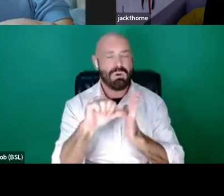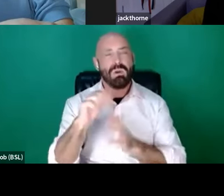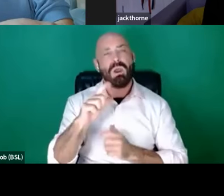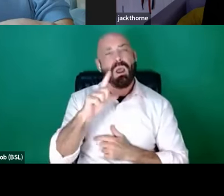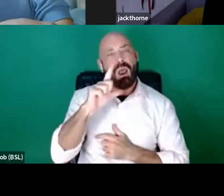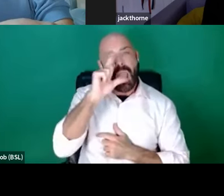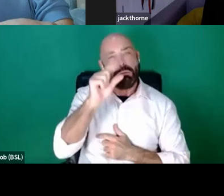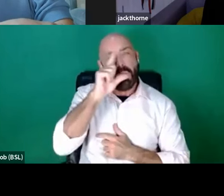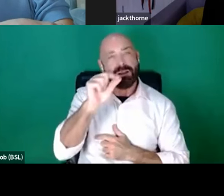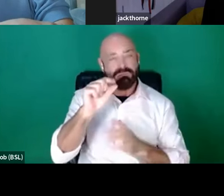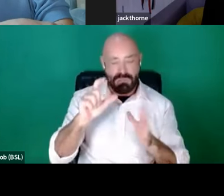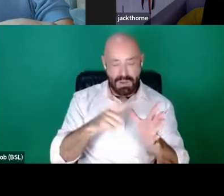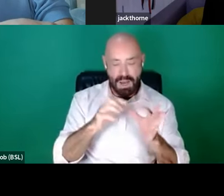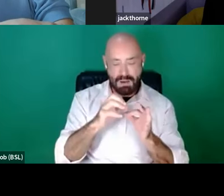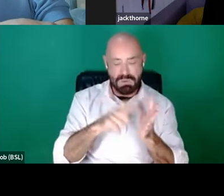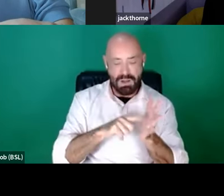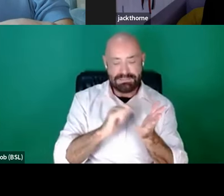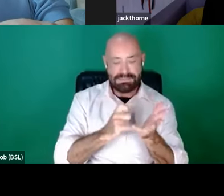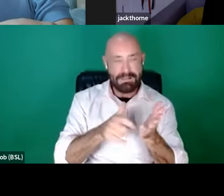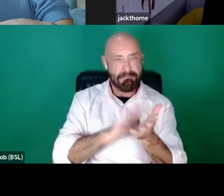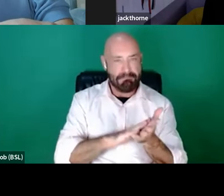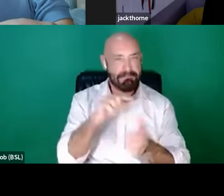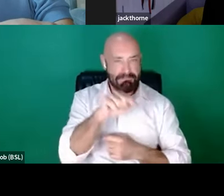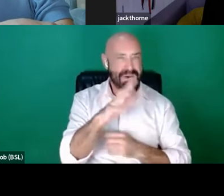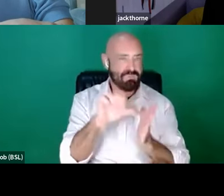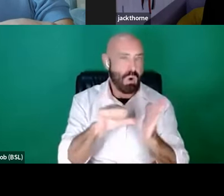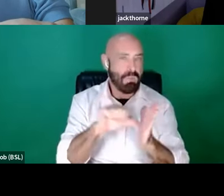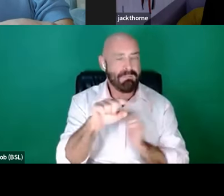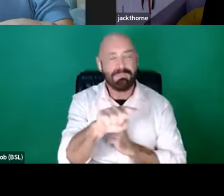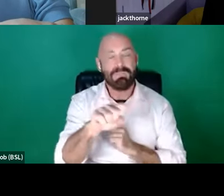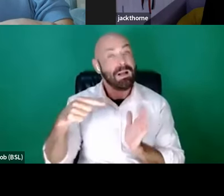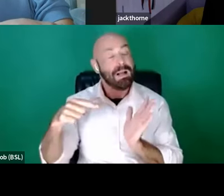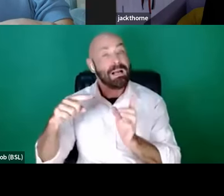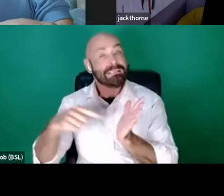I think television is incredibly powerful. And I think if you can get authorship right in